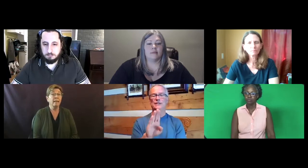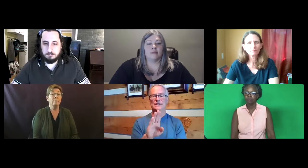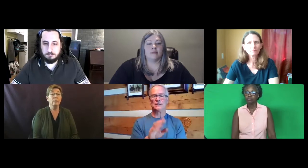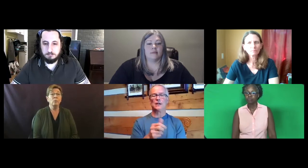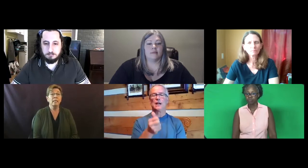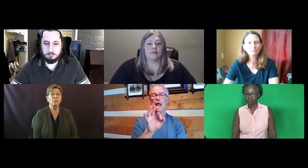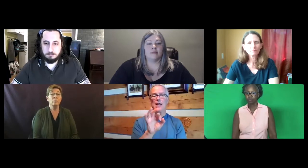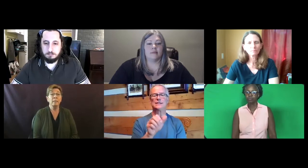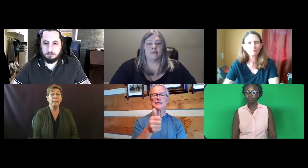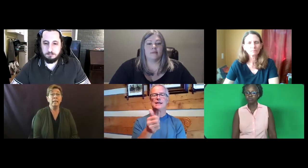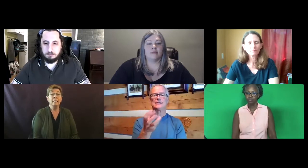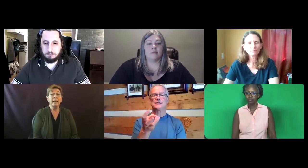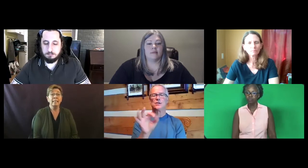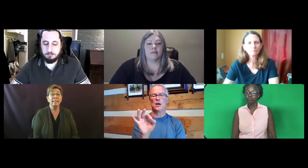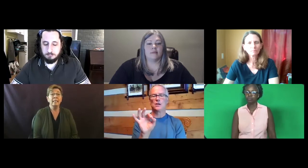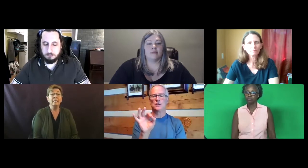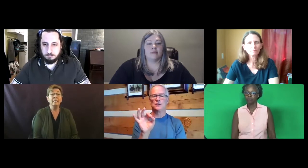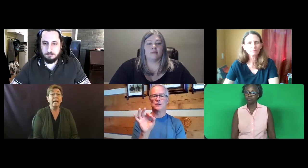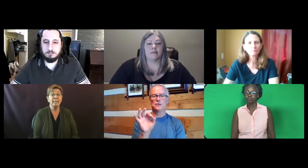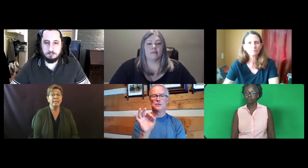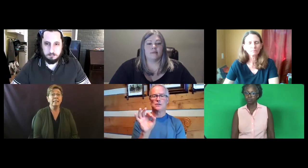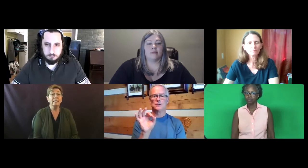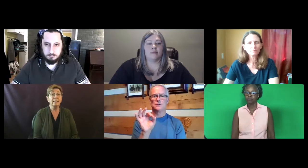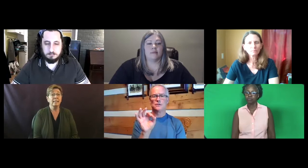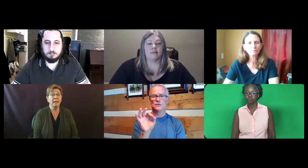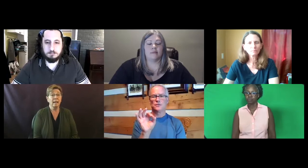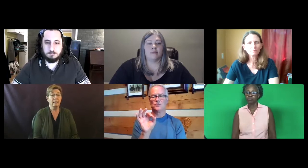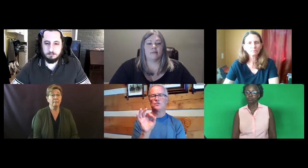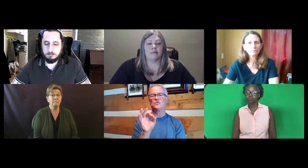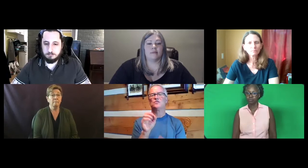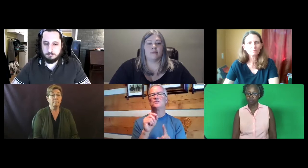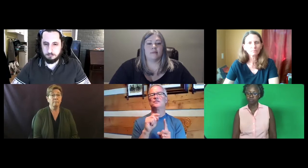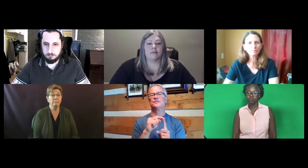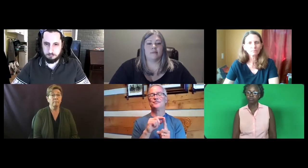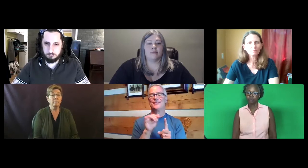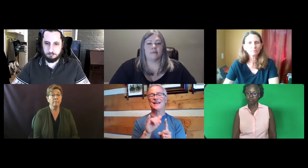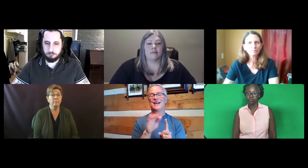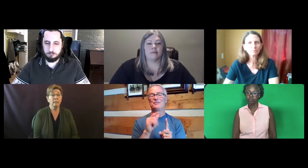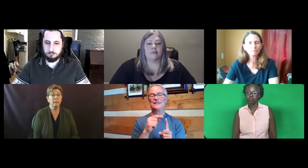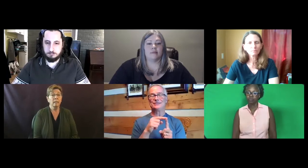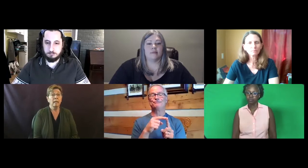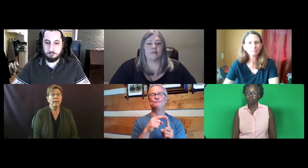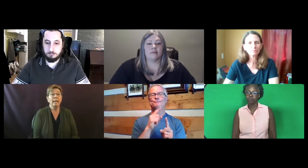That bill was HB 19-1069.